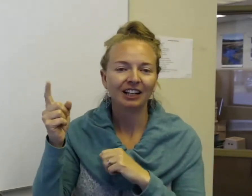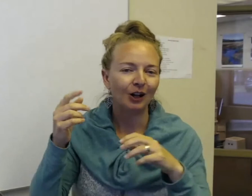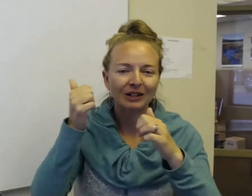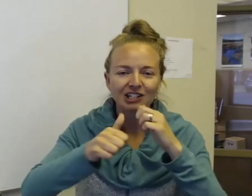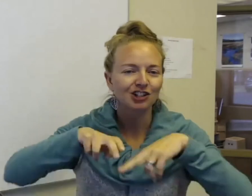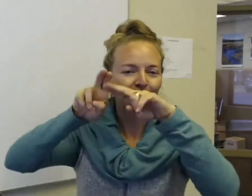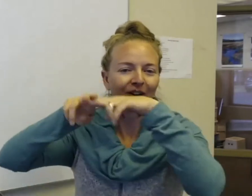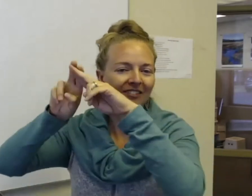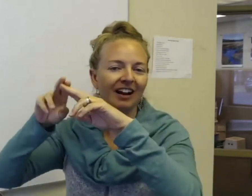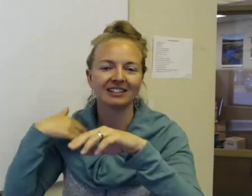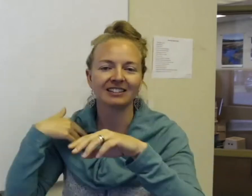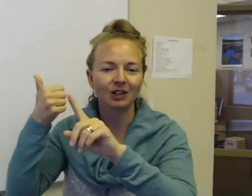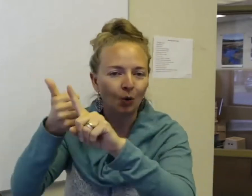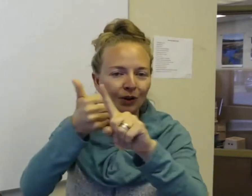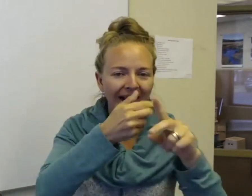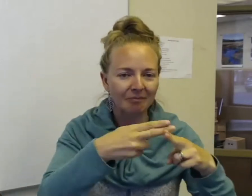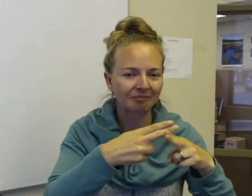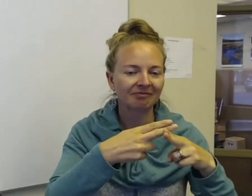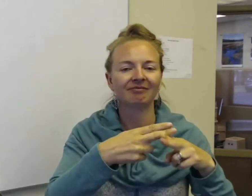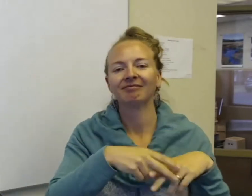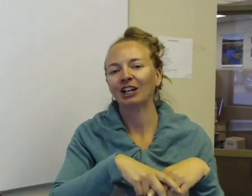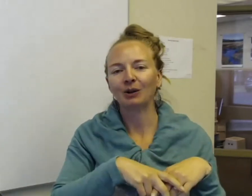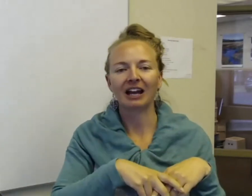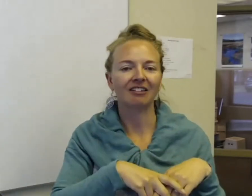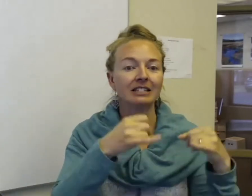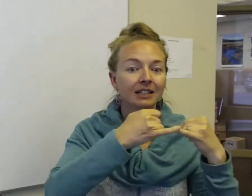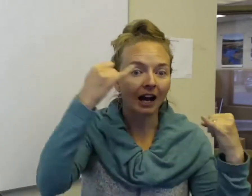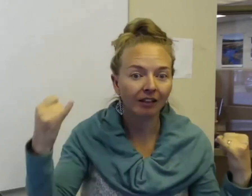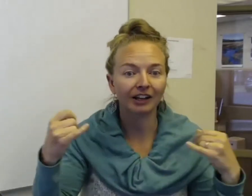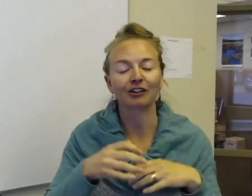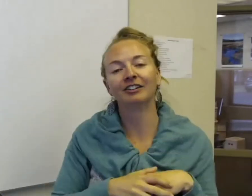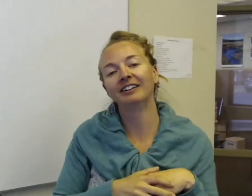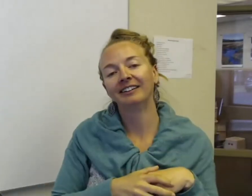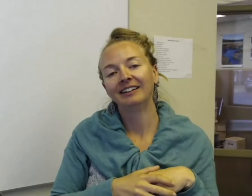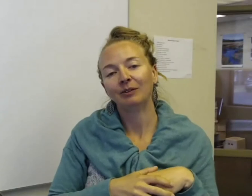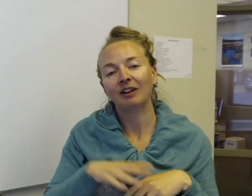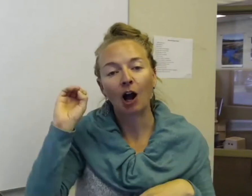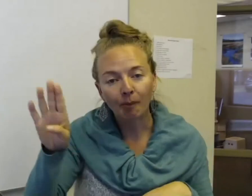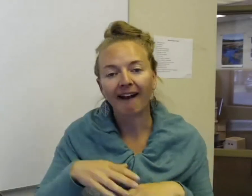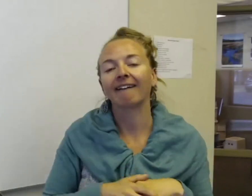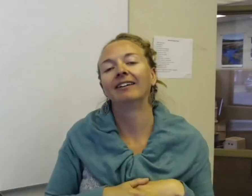you know, each chairlift has its own name. We have Skyliner. We have Outback. We have